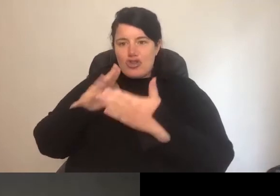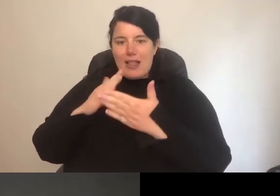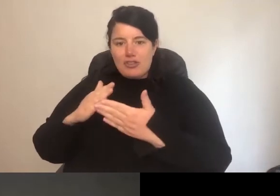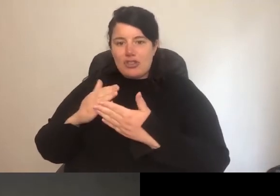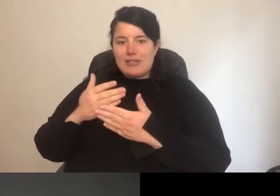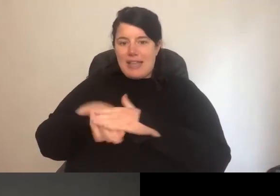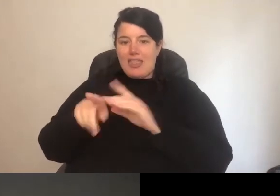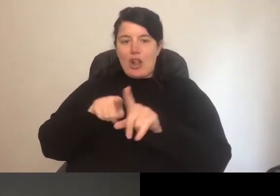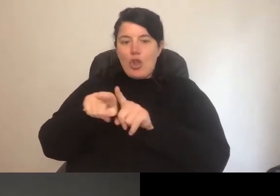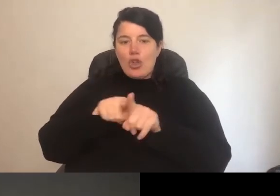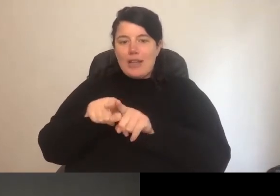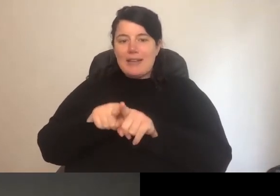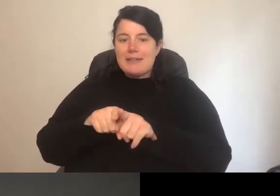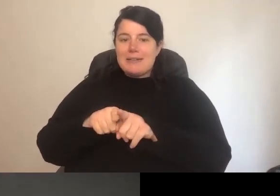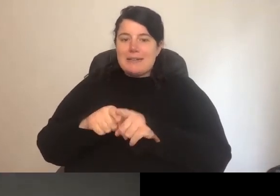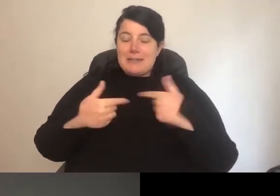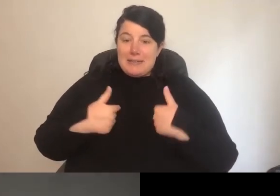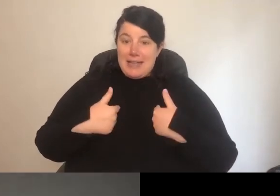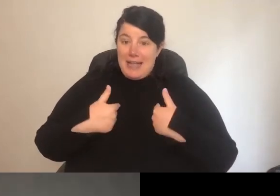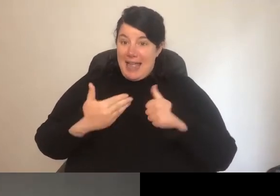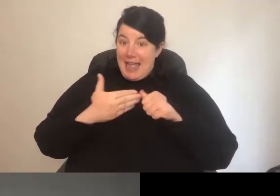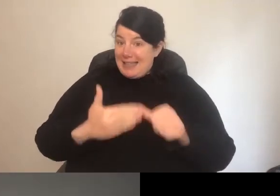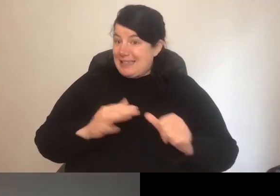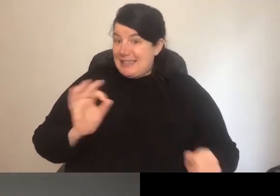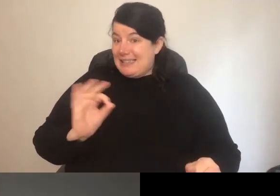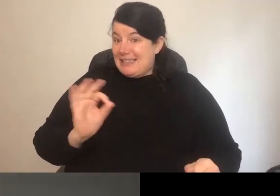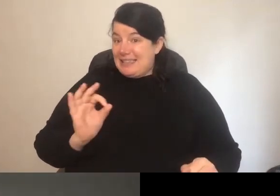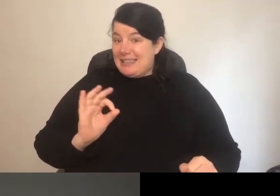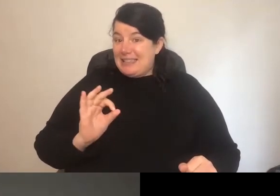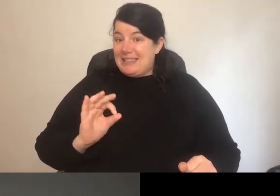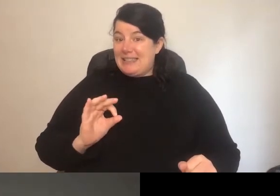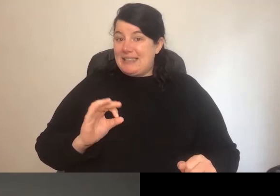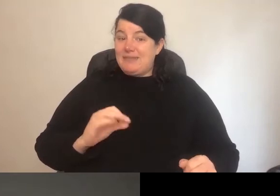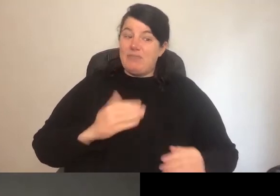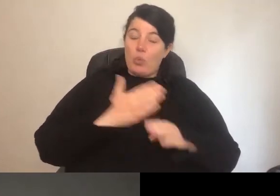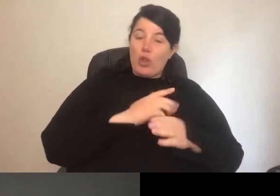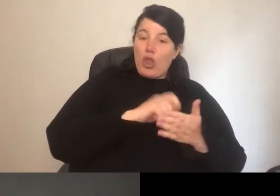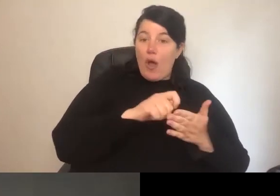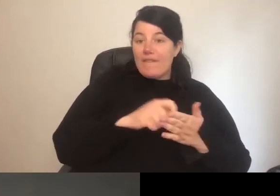I don't have an answer to this one other an approach to...